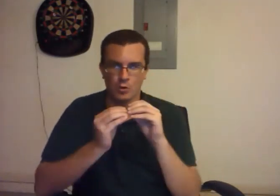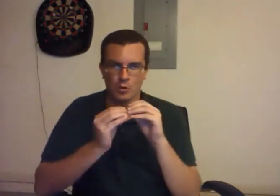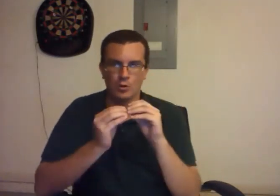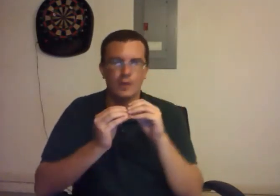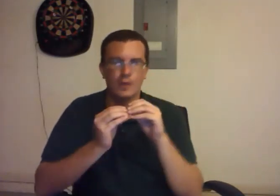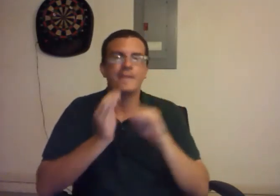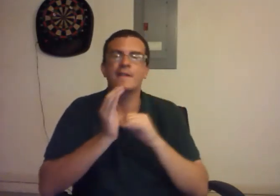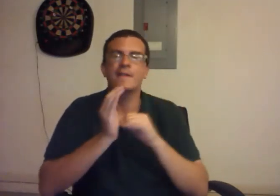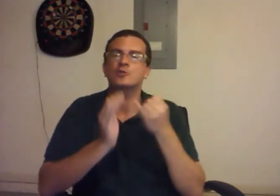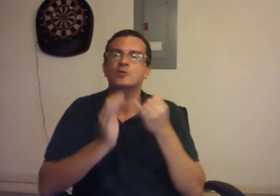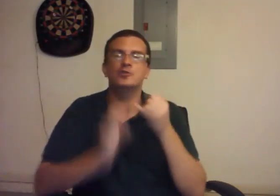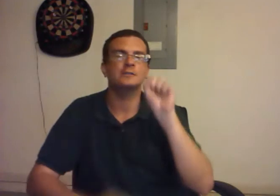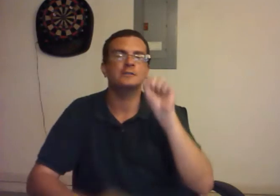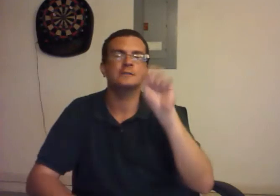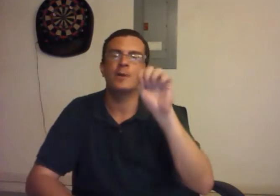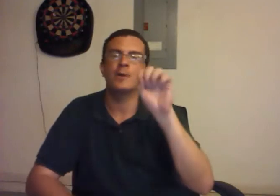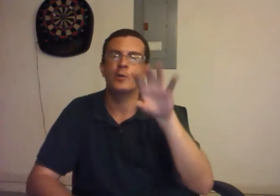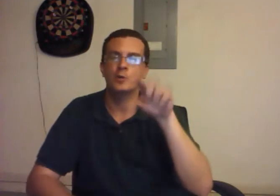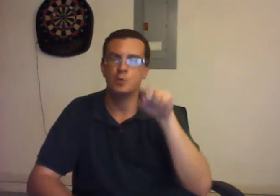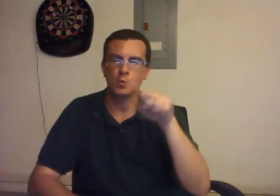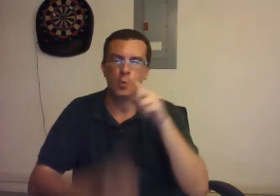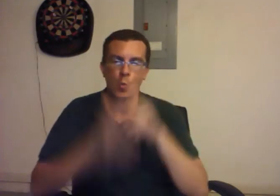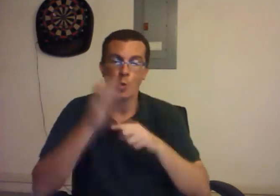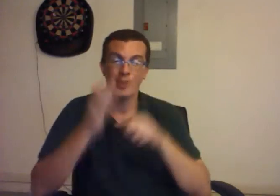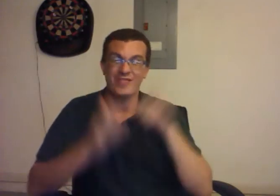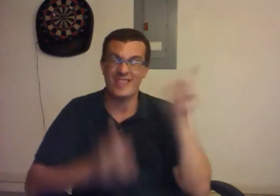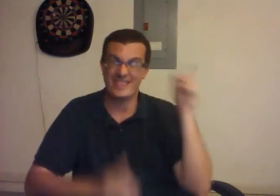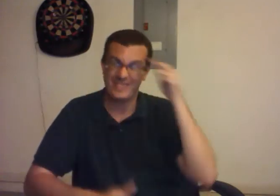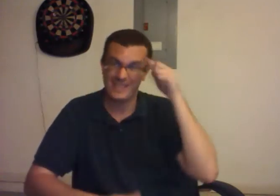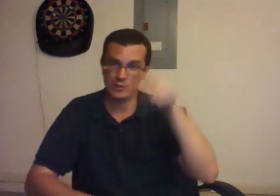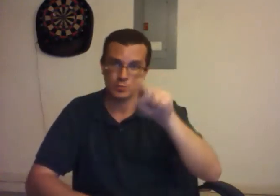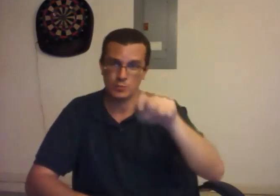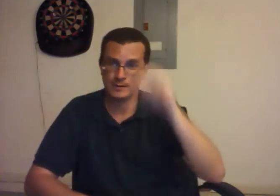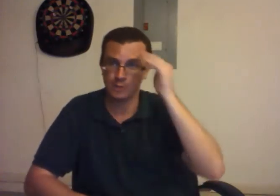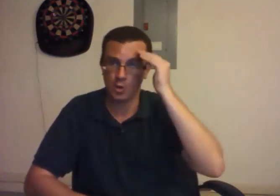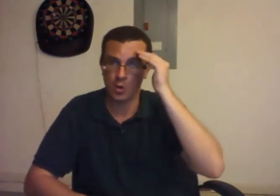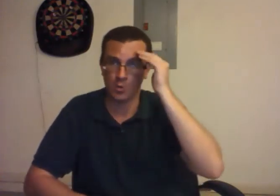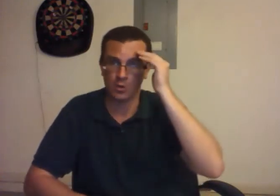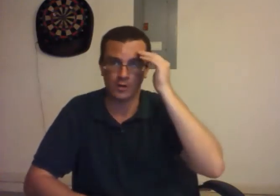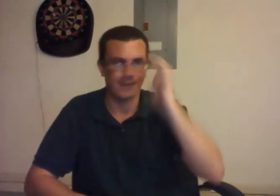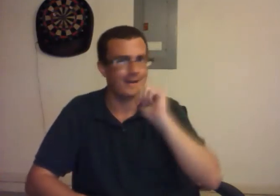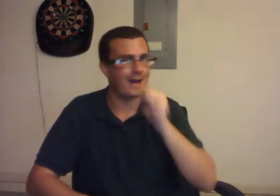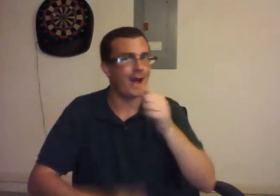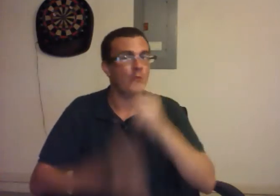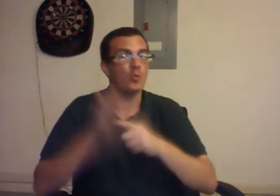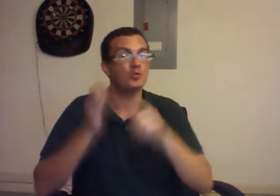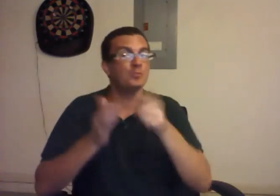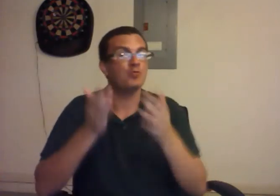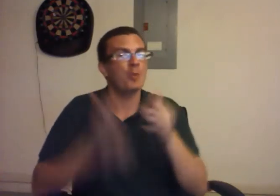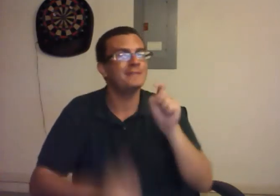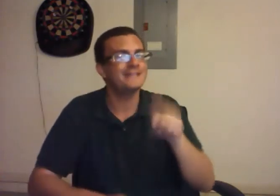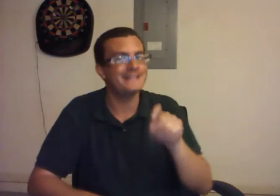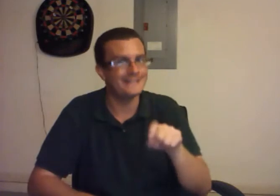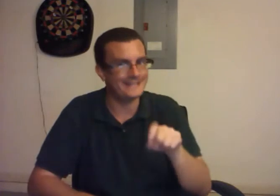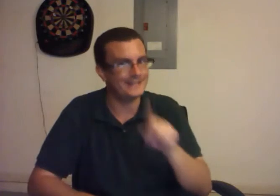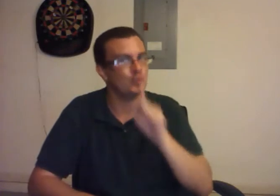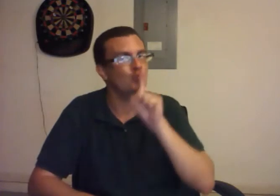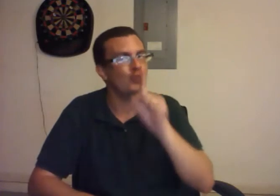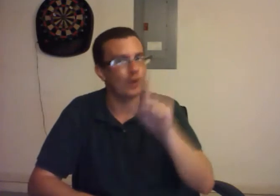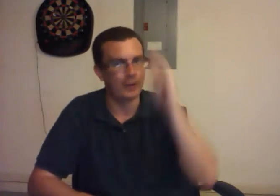They're just telling you what they think you need to know, not what you probably need to really know.